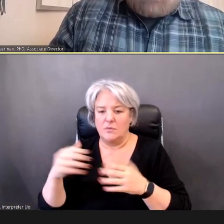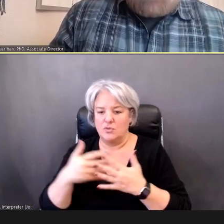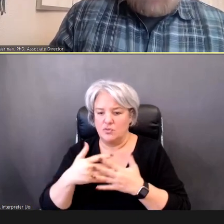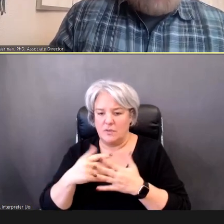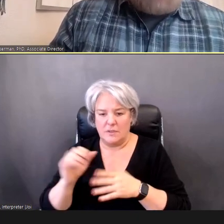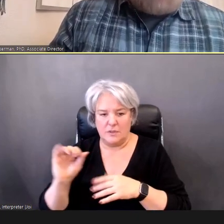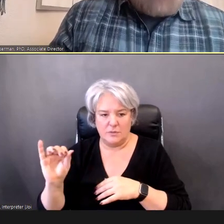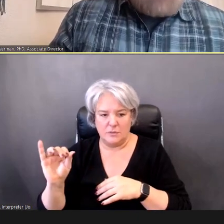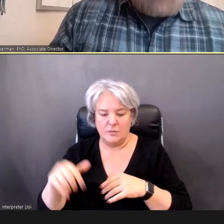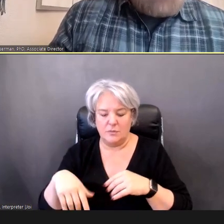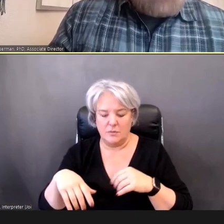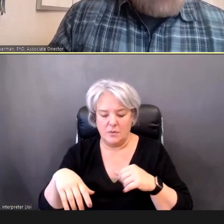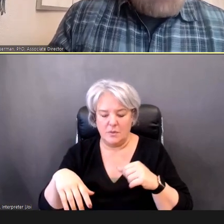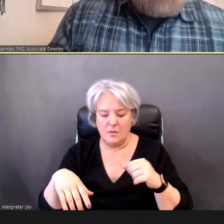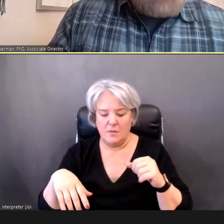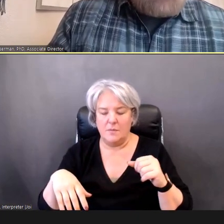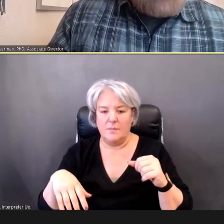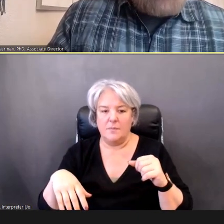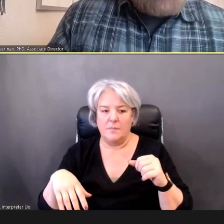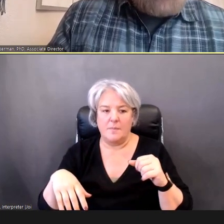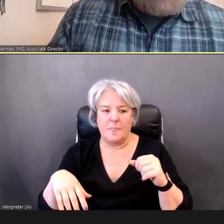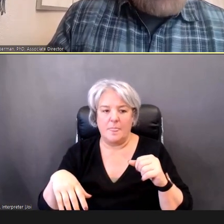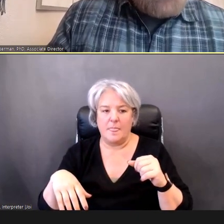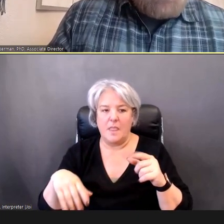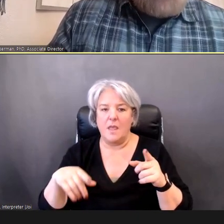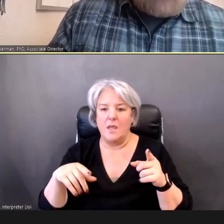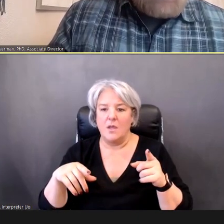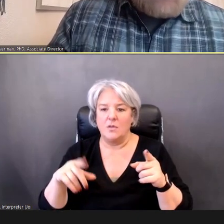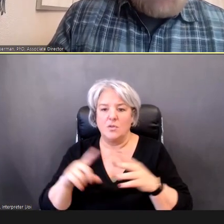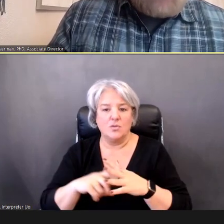You do, you start off, like, Terry said with the inspection of the